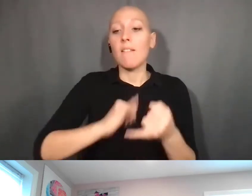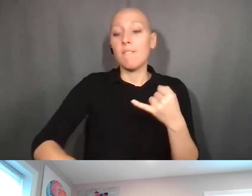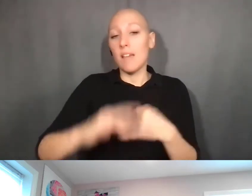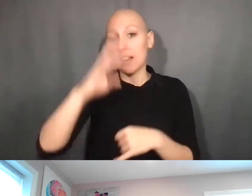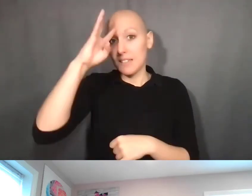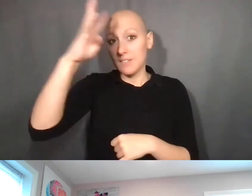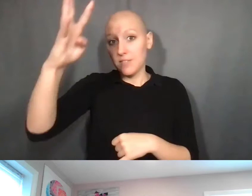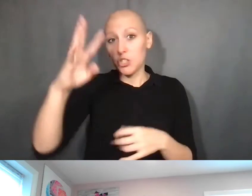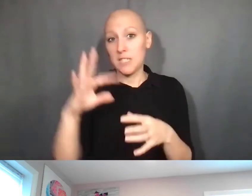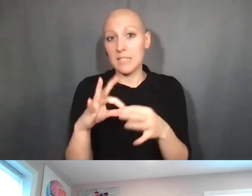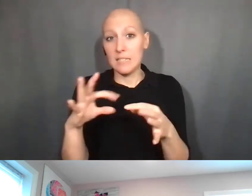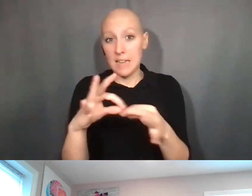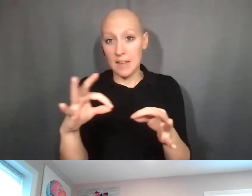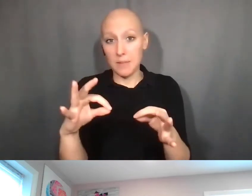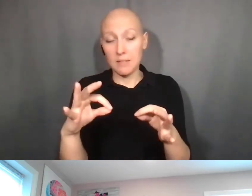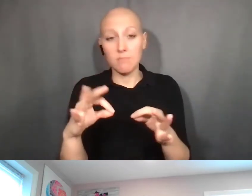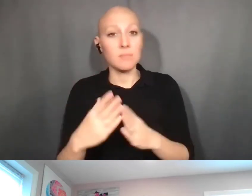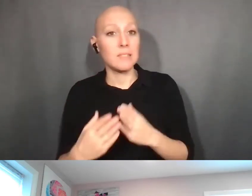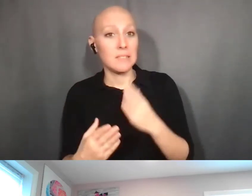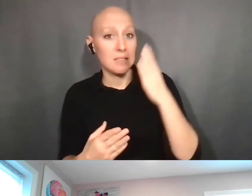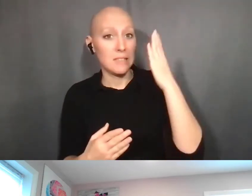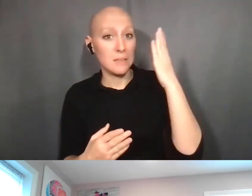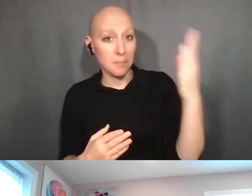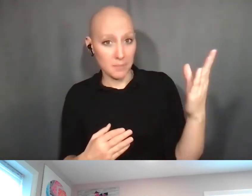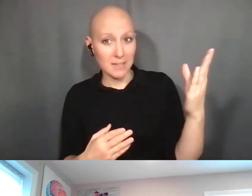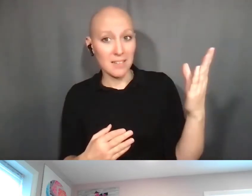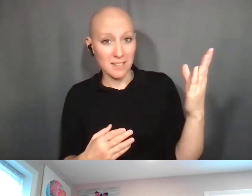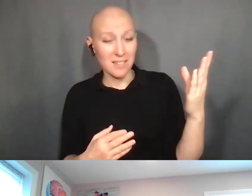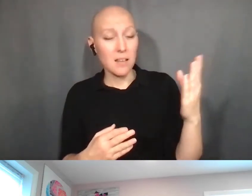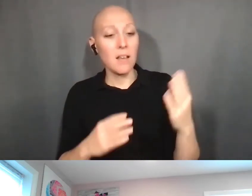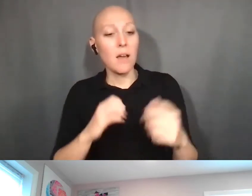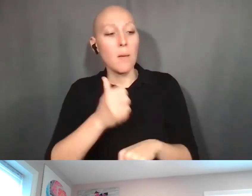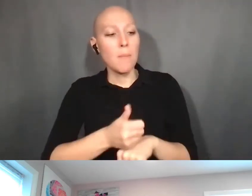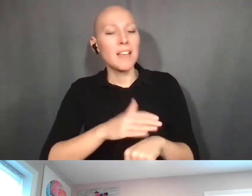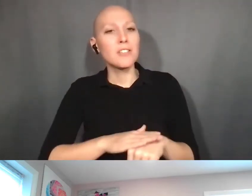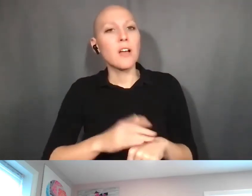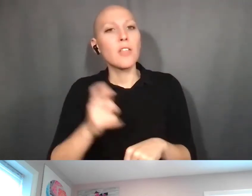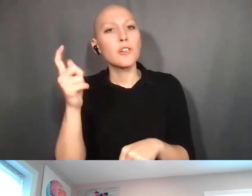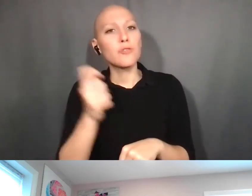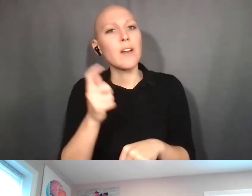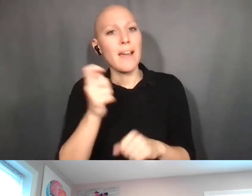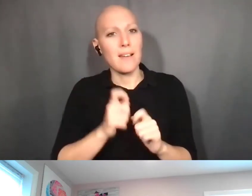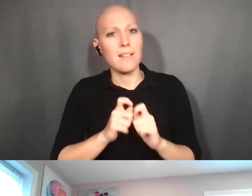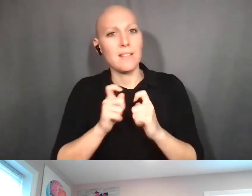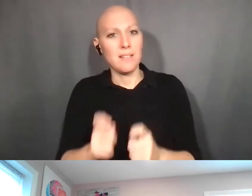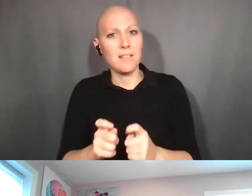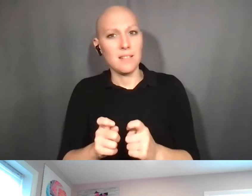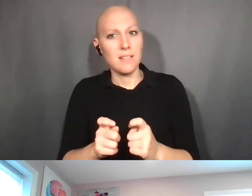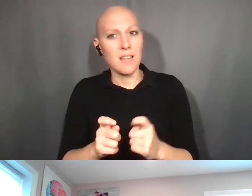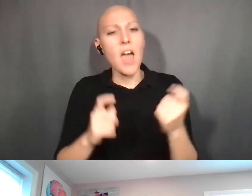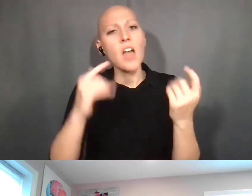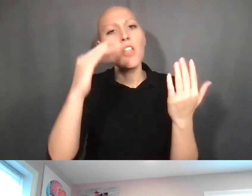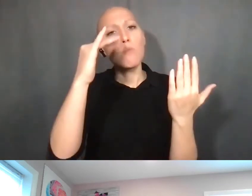is submitted based upon your grant, and you would list all the inventions that were created under that grant.